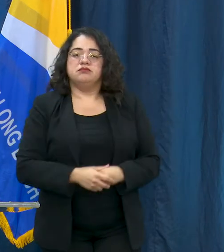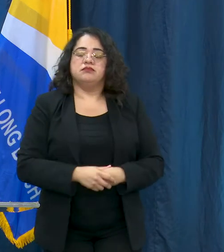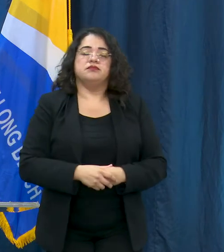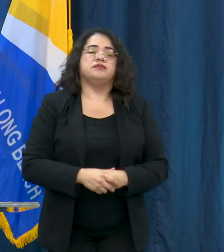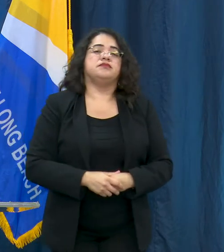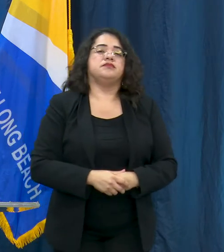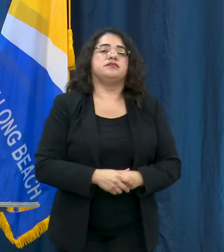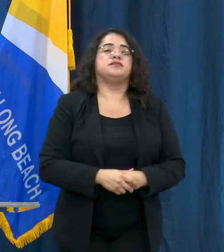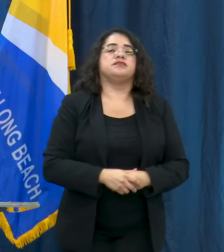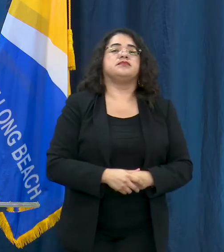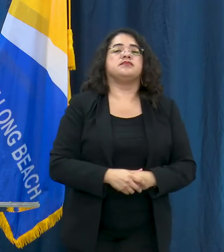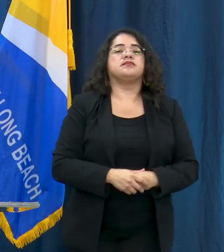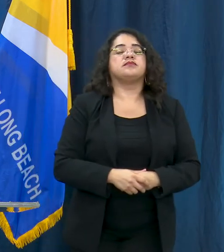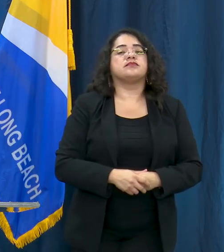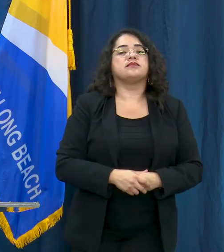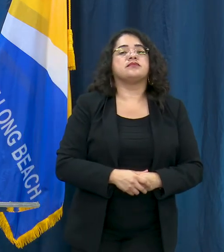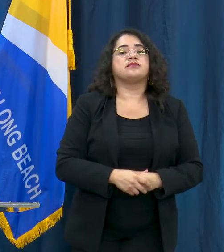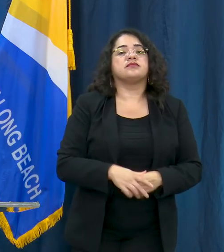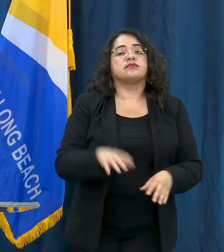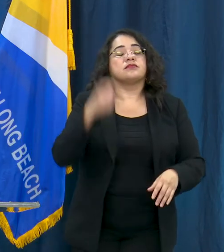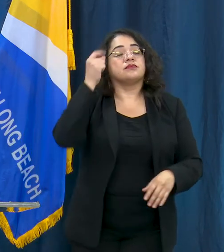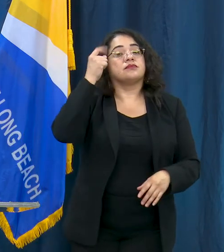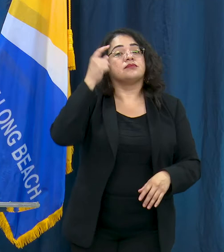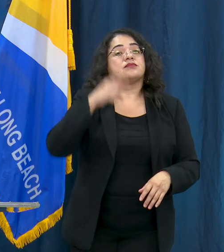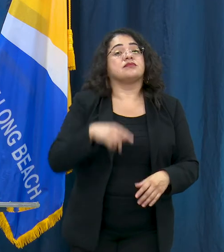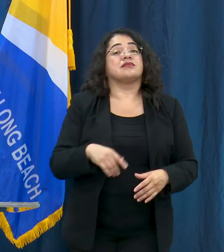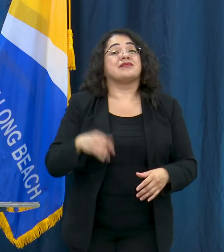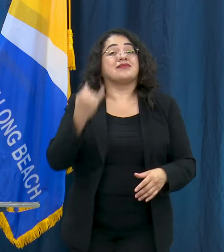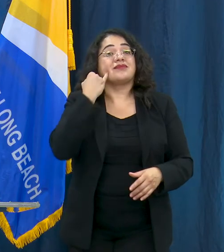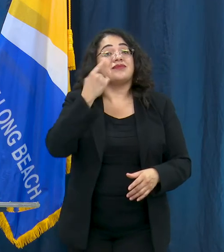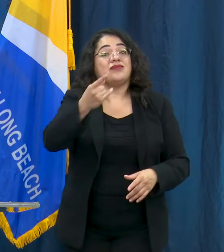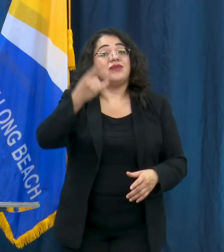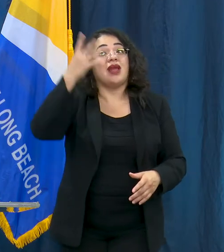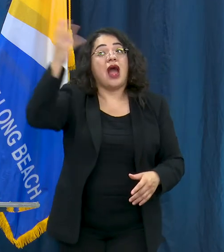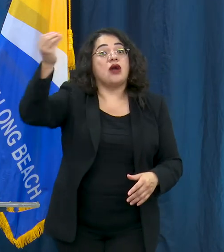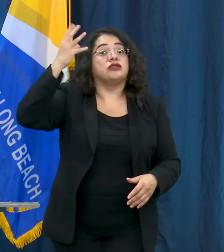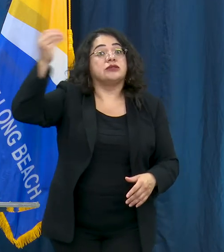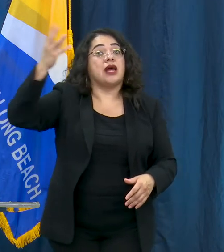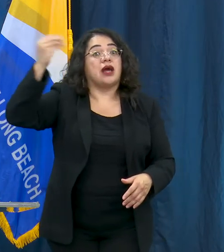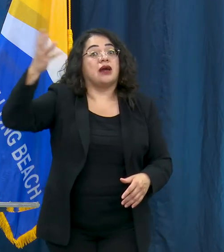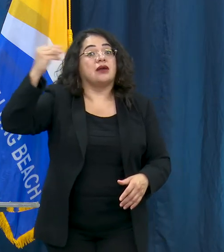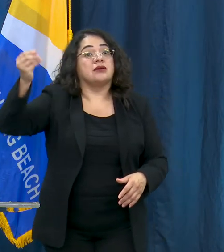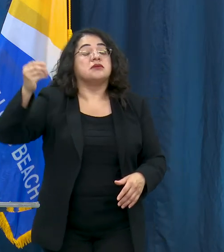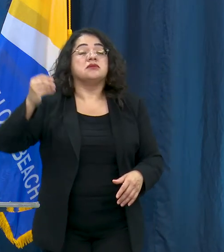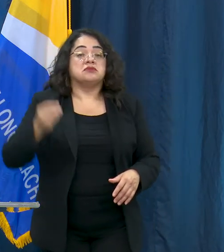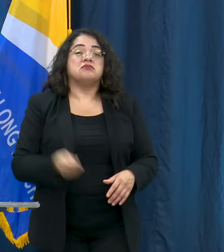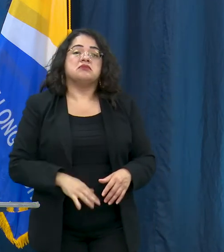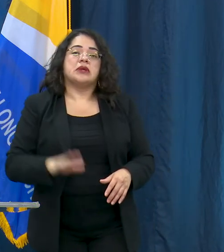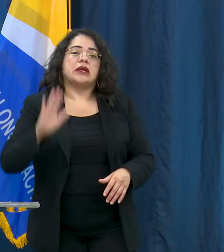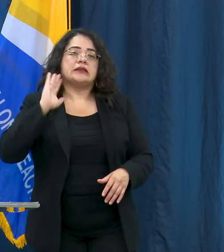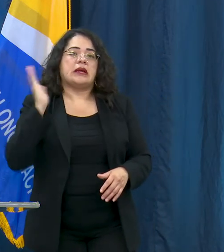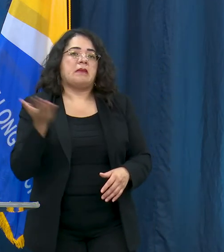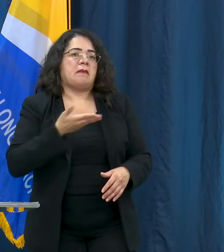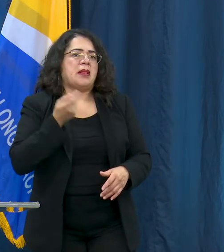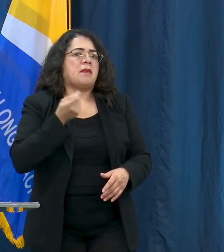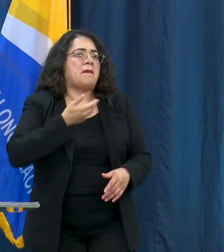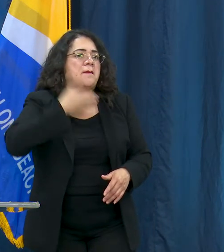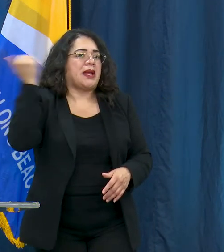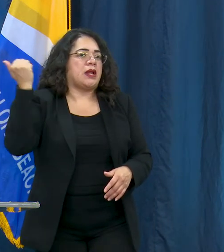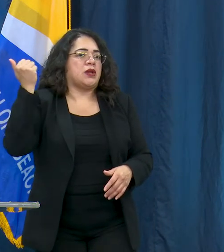Also it's thought that staying outdoors, if you are interacting with people, interacting outdoors is better than interacting indoors.